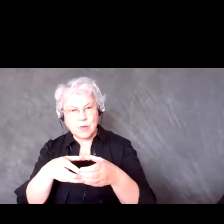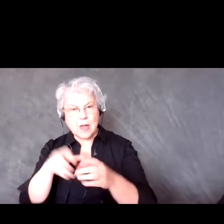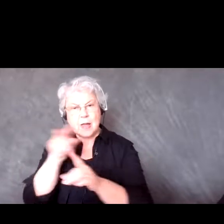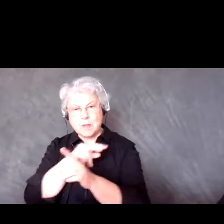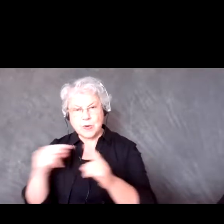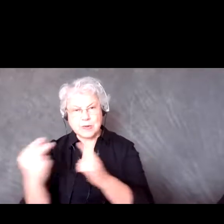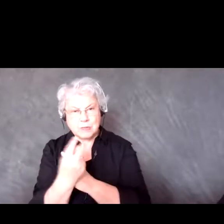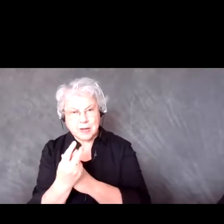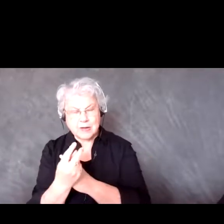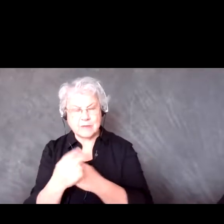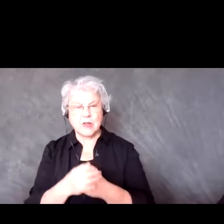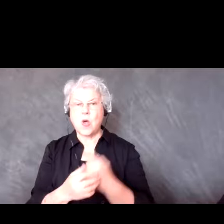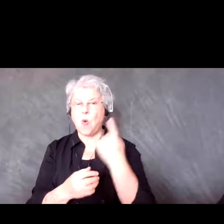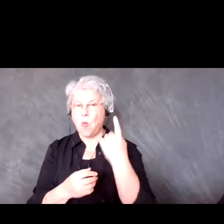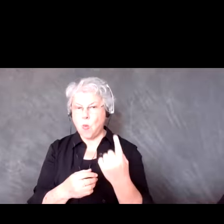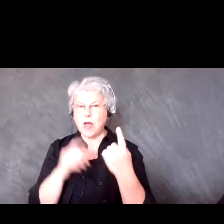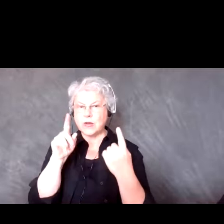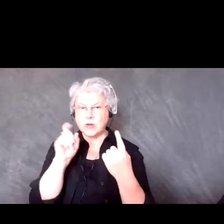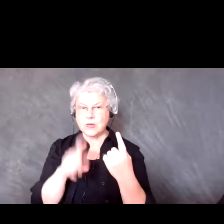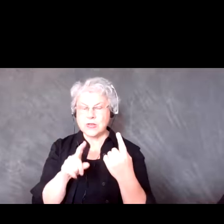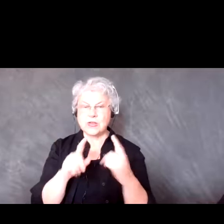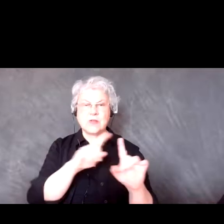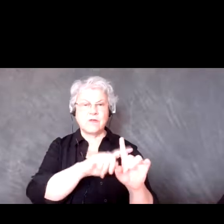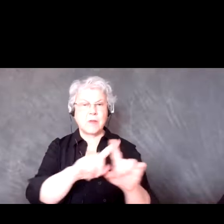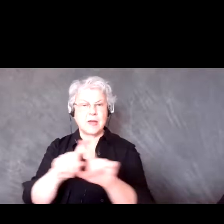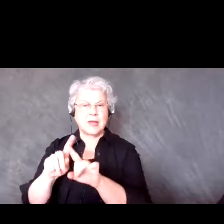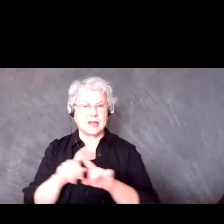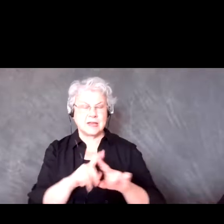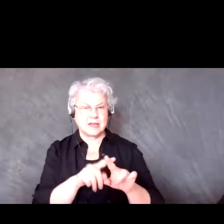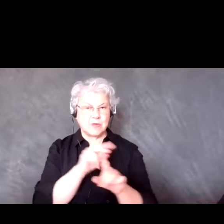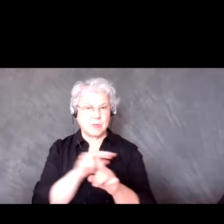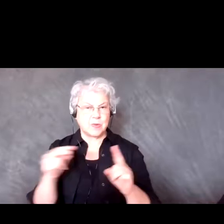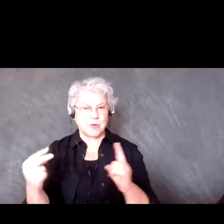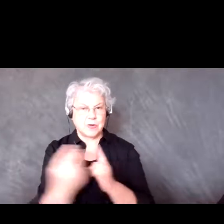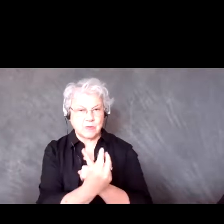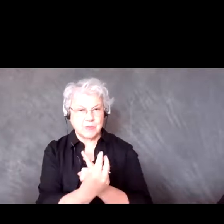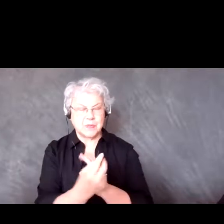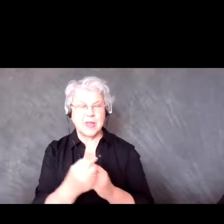one question from different areas of points of view so it kind of makes one whole picture.